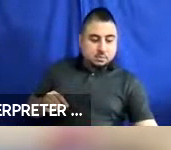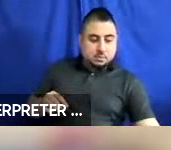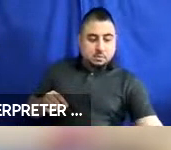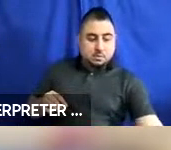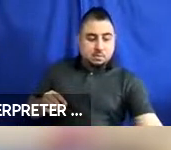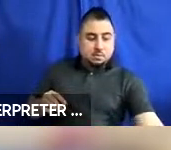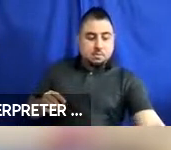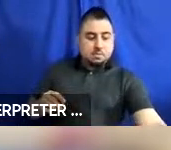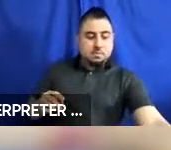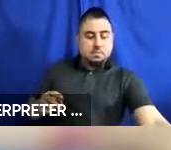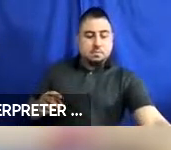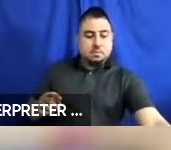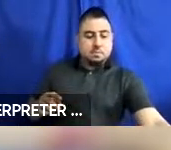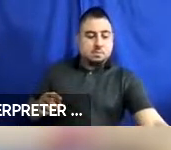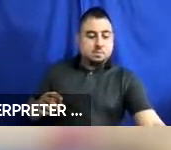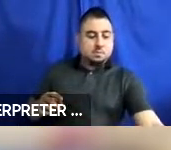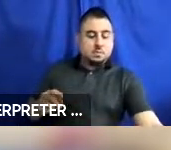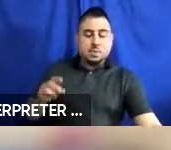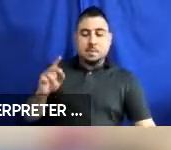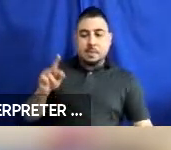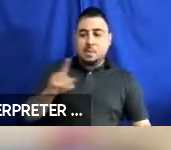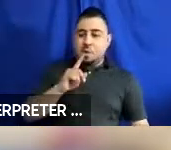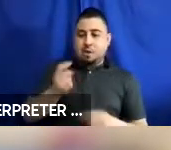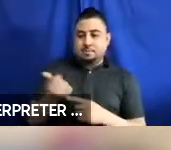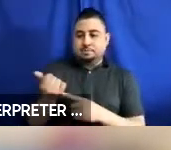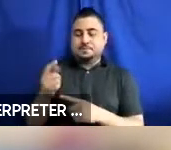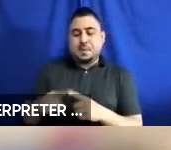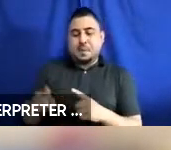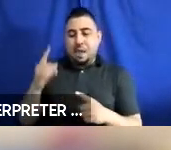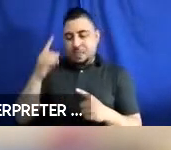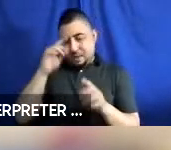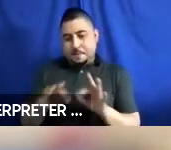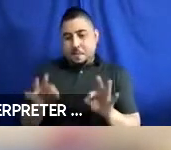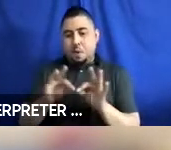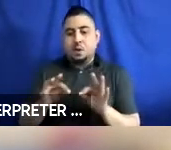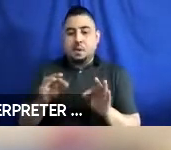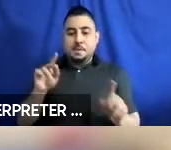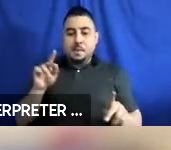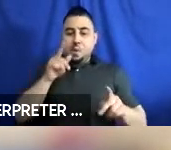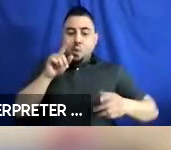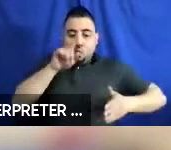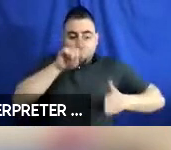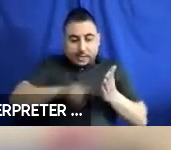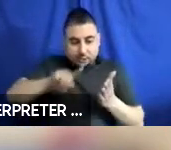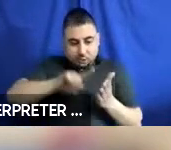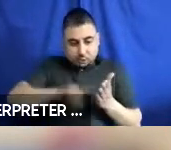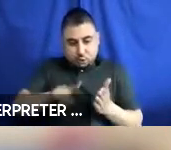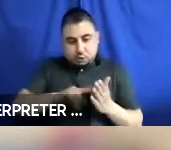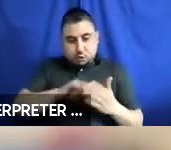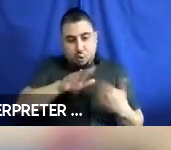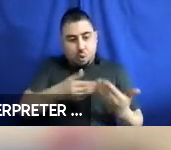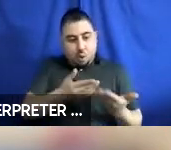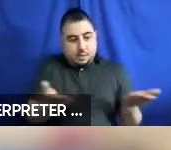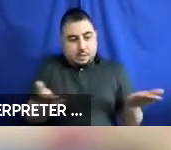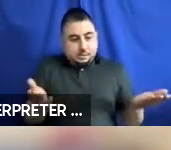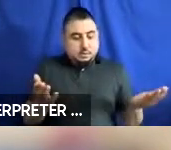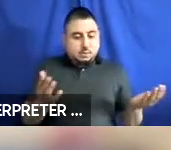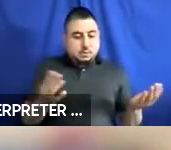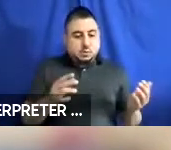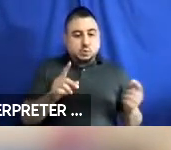And I think that it is incumbent then on the people doing the work or the research, to